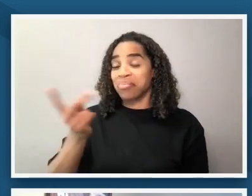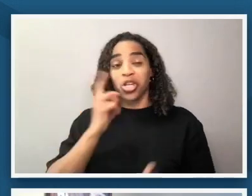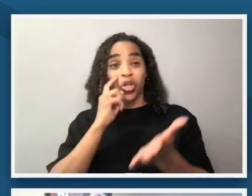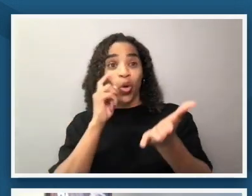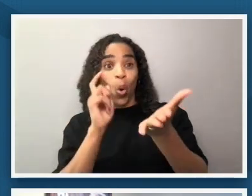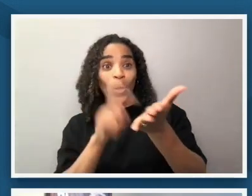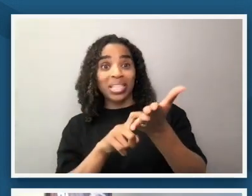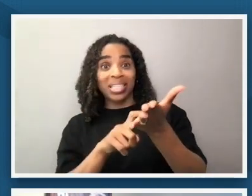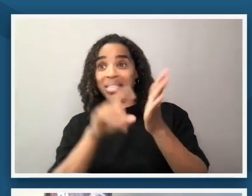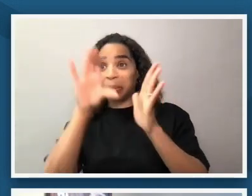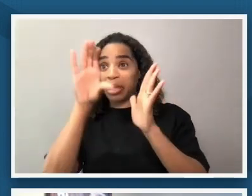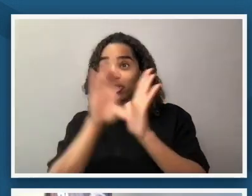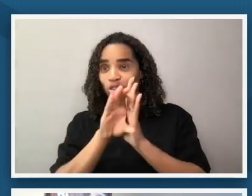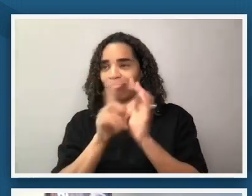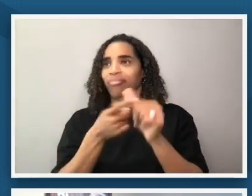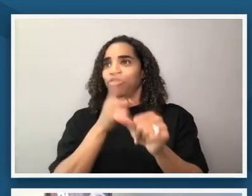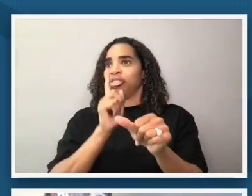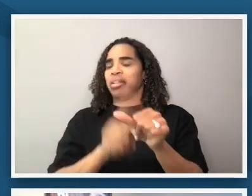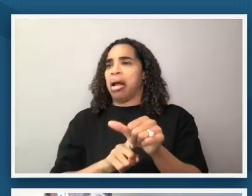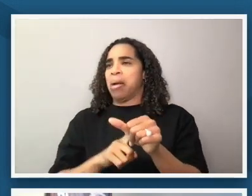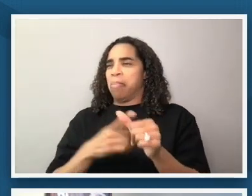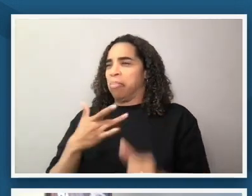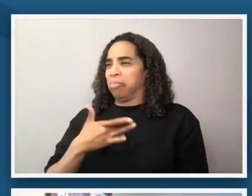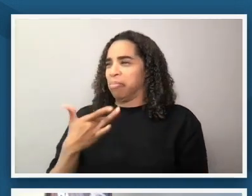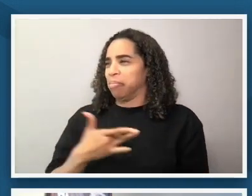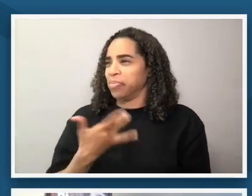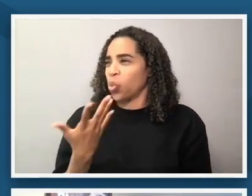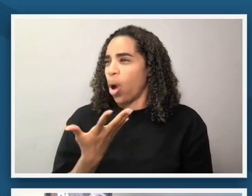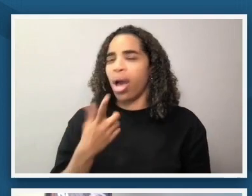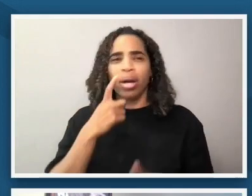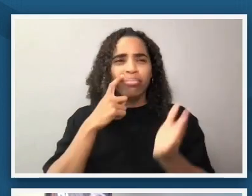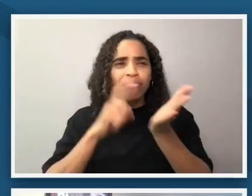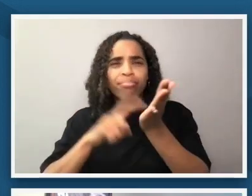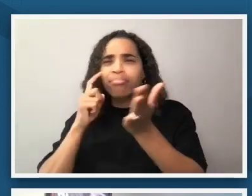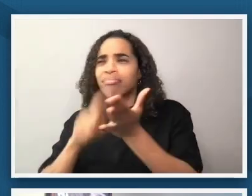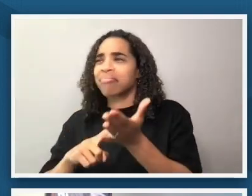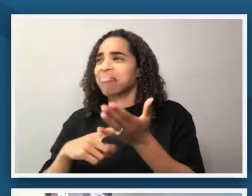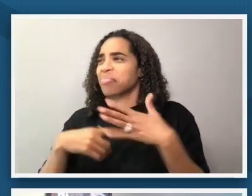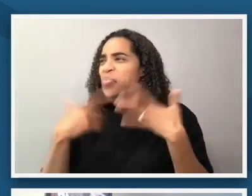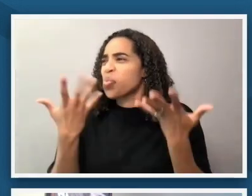for the first time what are those initial observations